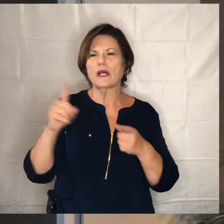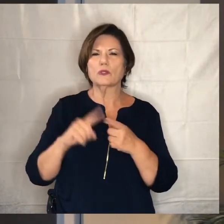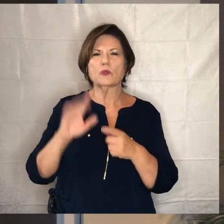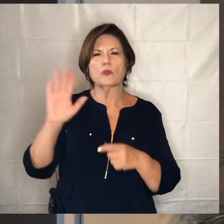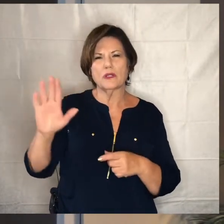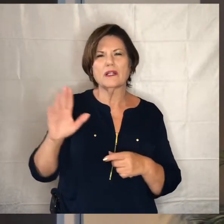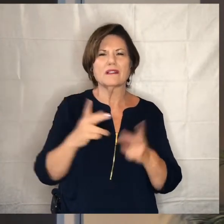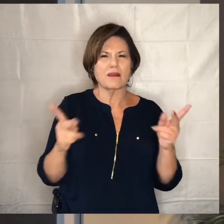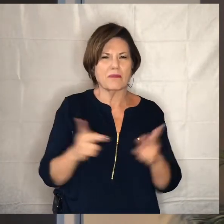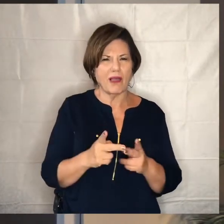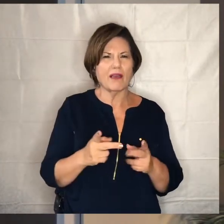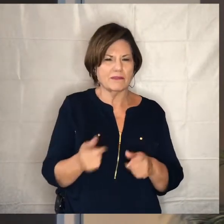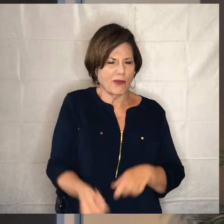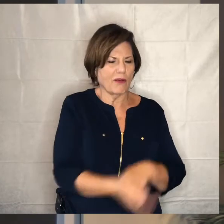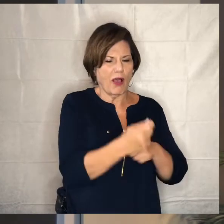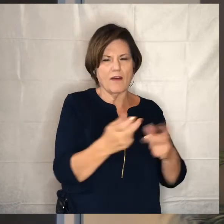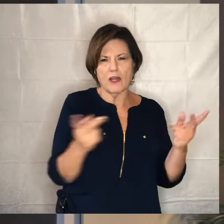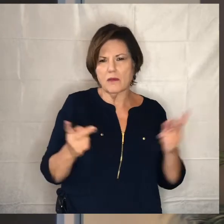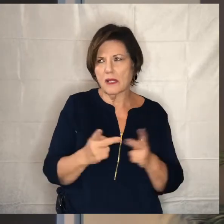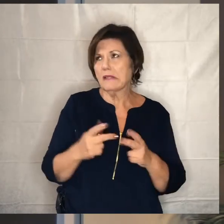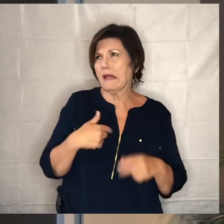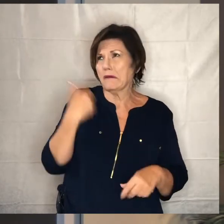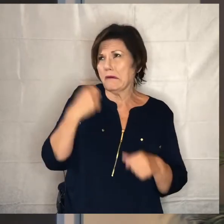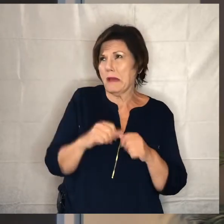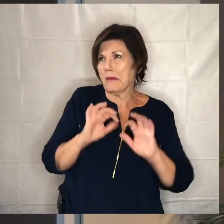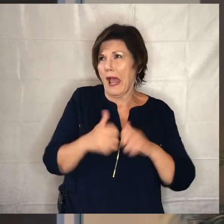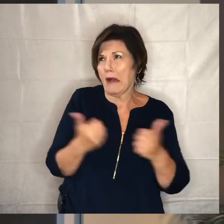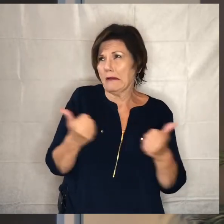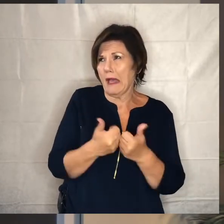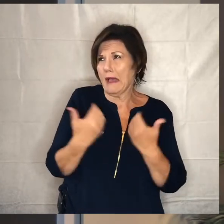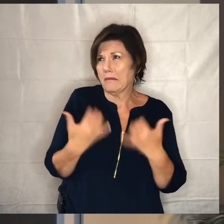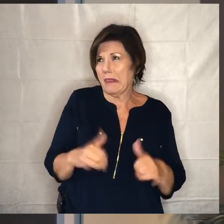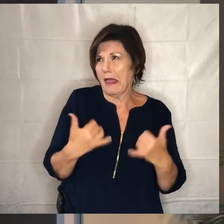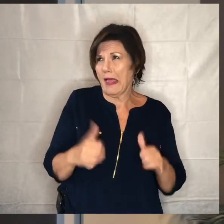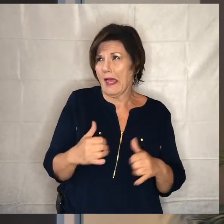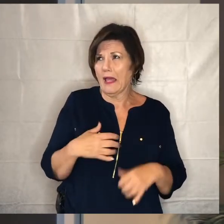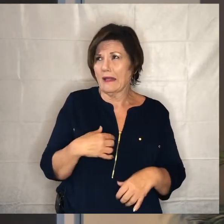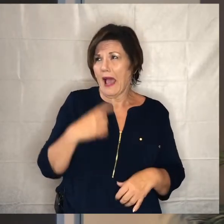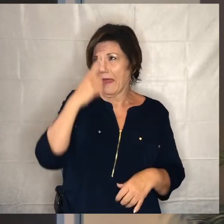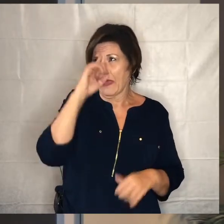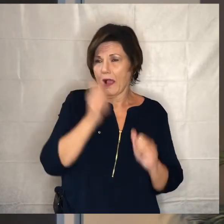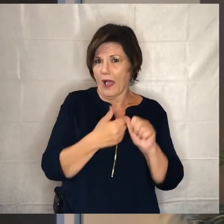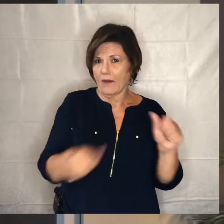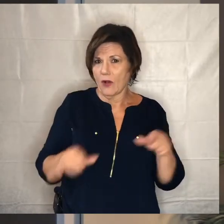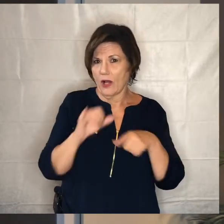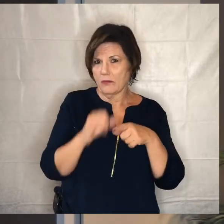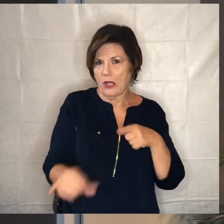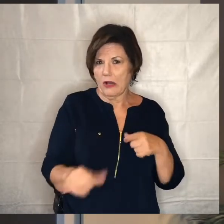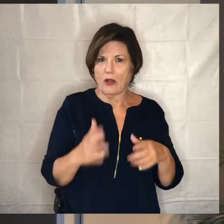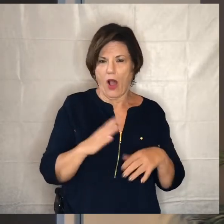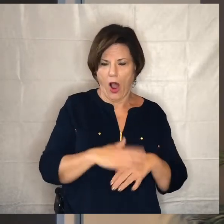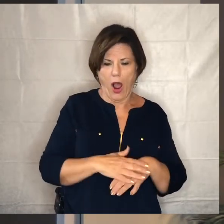i don't really remember how i played um i think i avoided avoided any swear words which is a you know a miracle on the golf course but